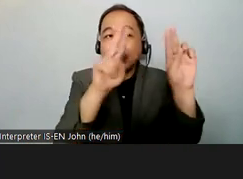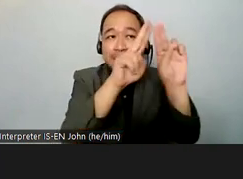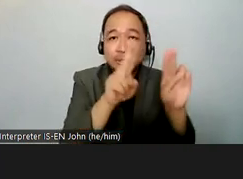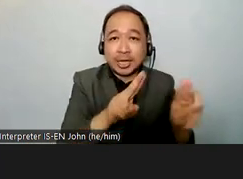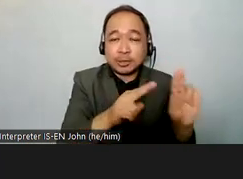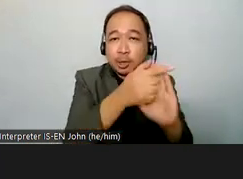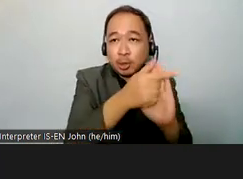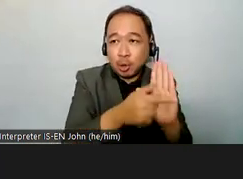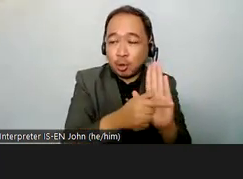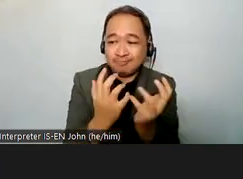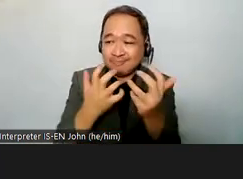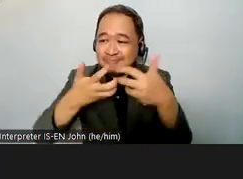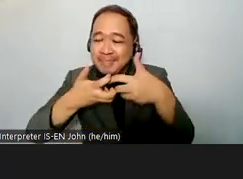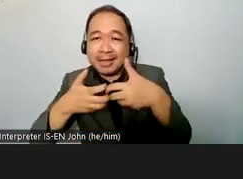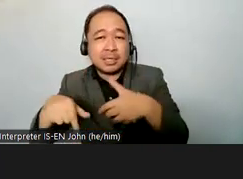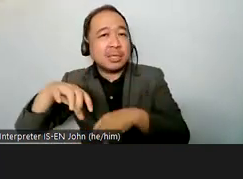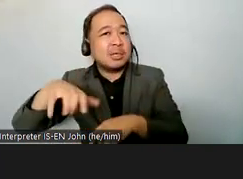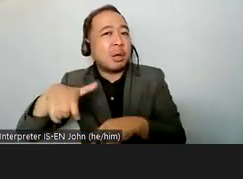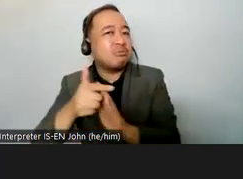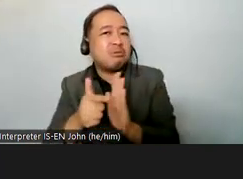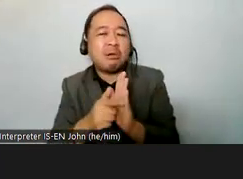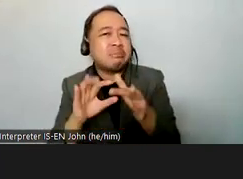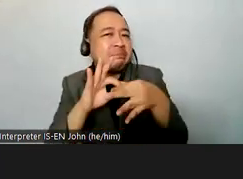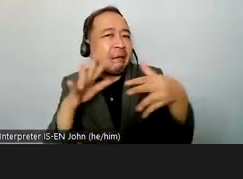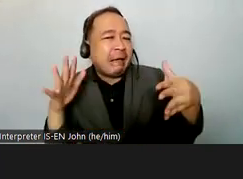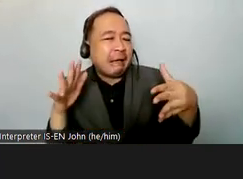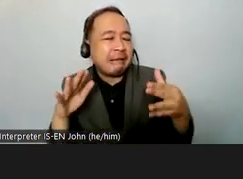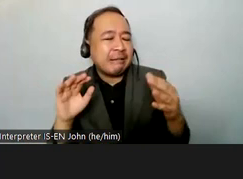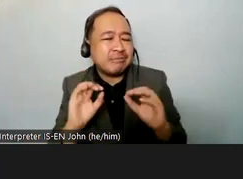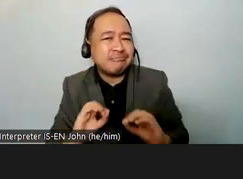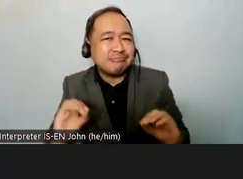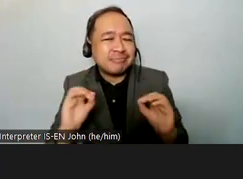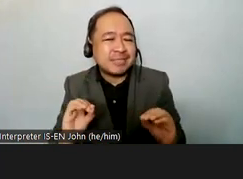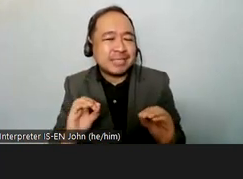laws for institutions which cover for disability-based detention such as the mental